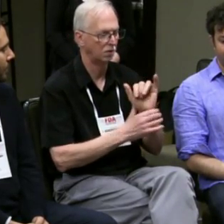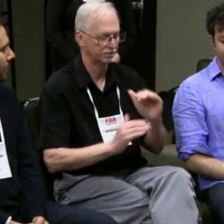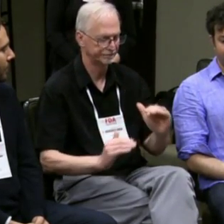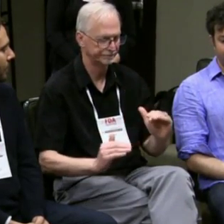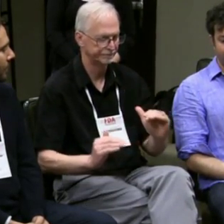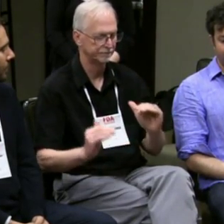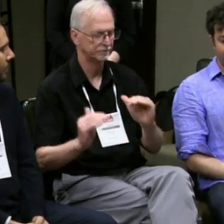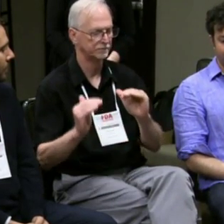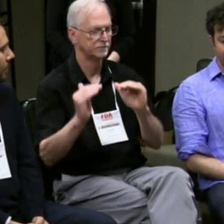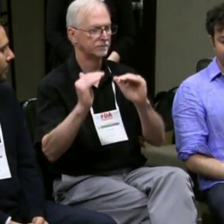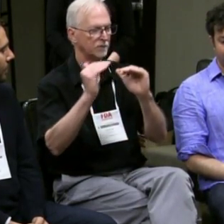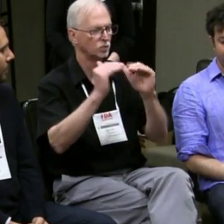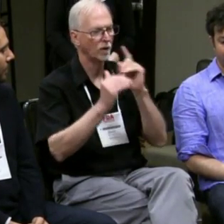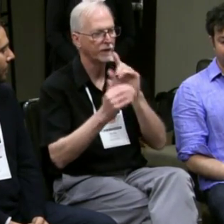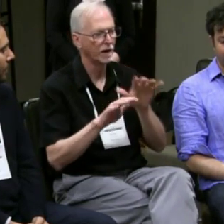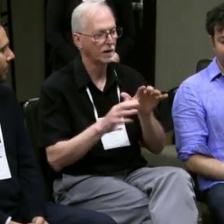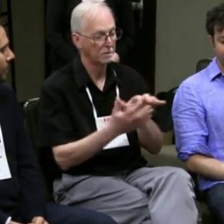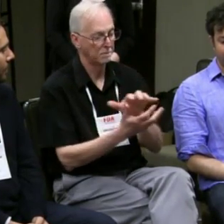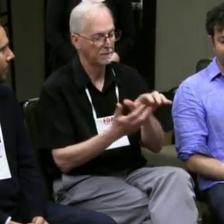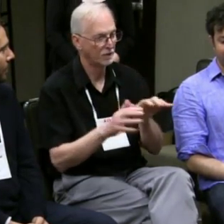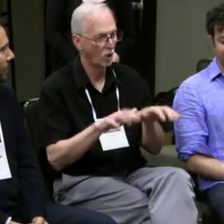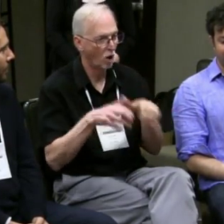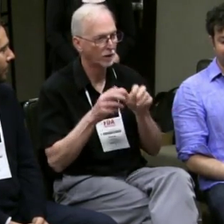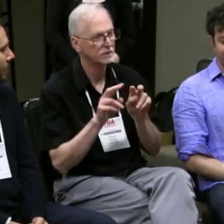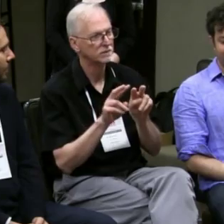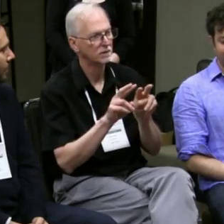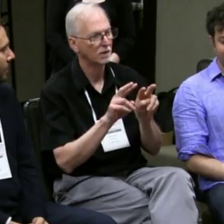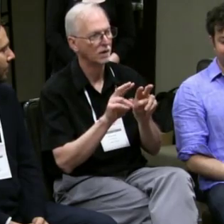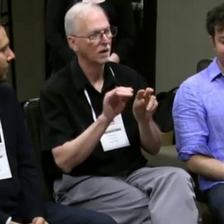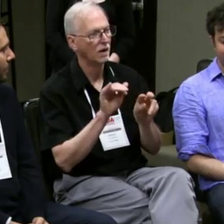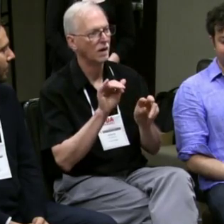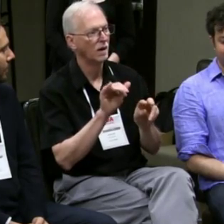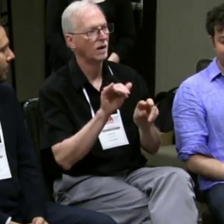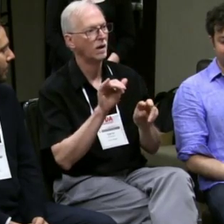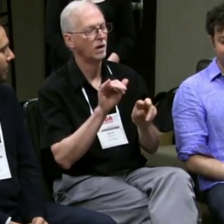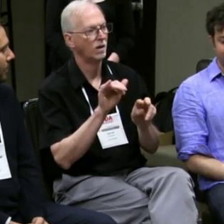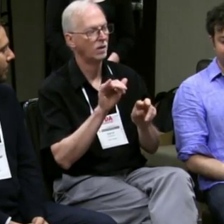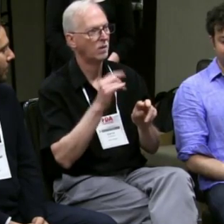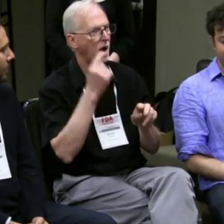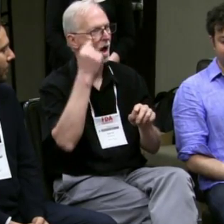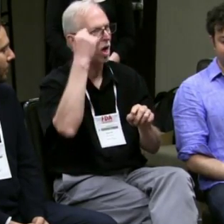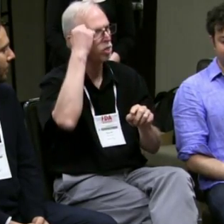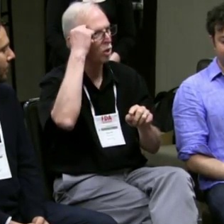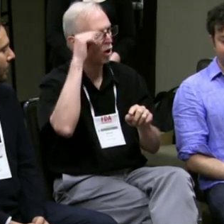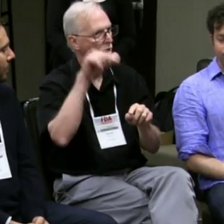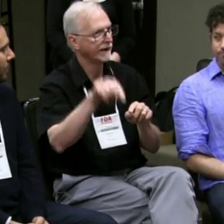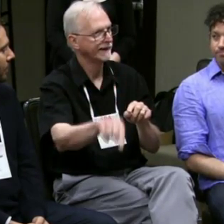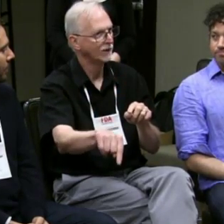they end up getting a huge lesson of their own and it's a mixed audience,